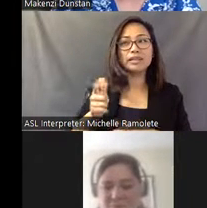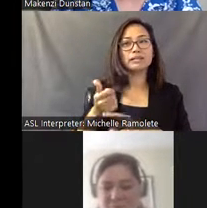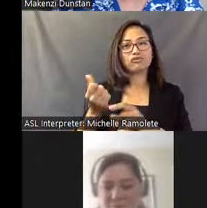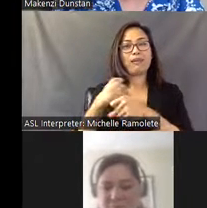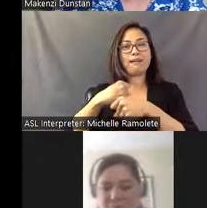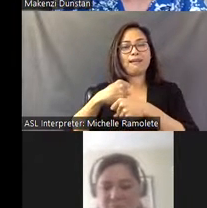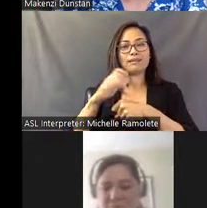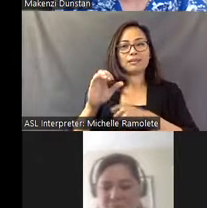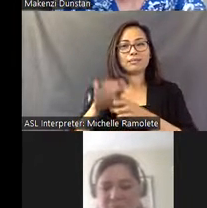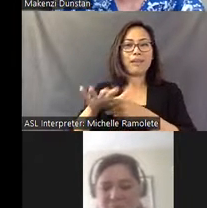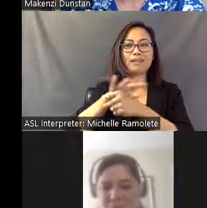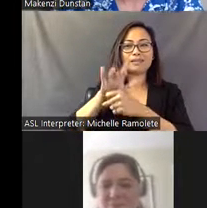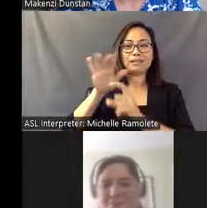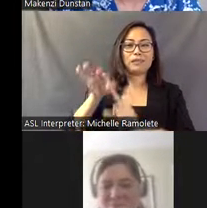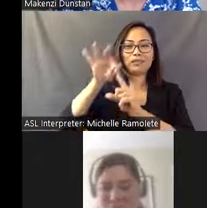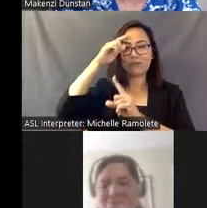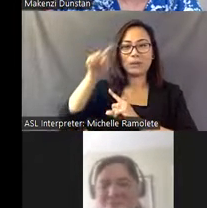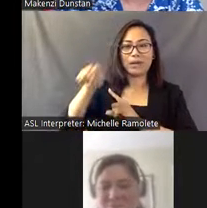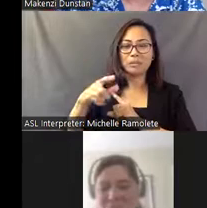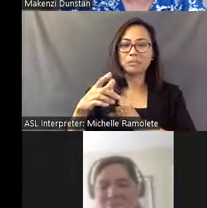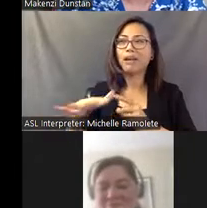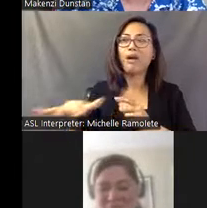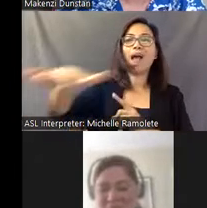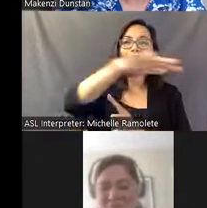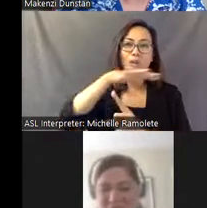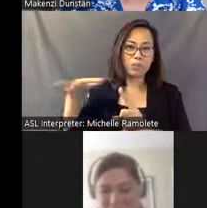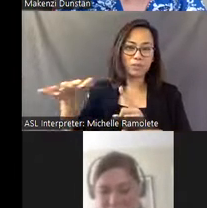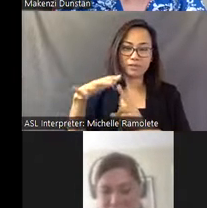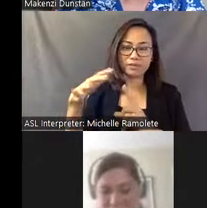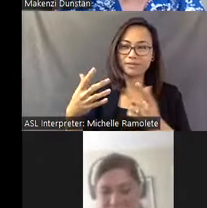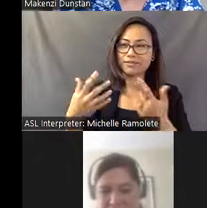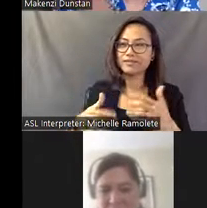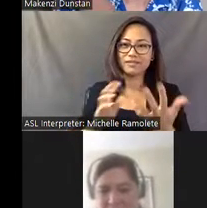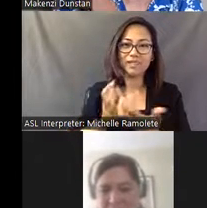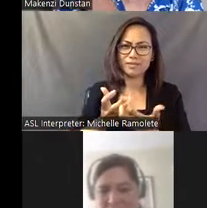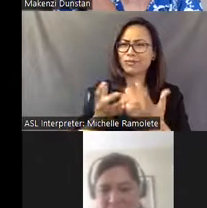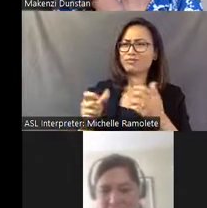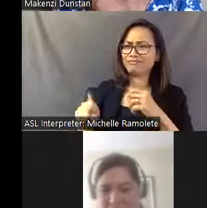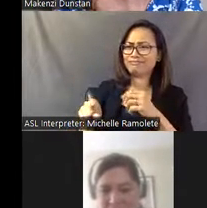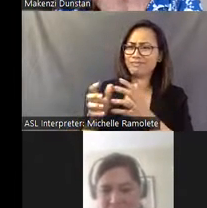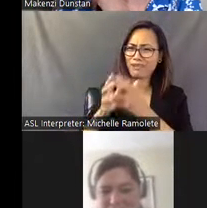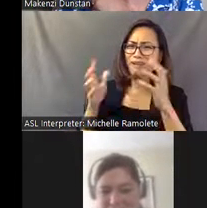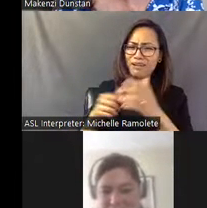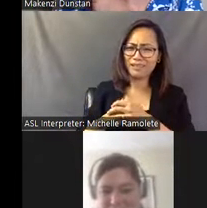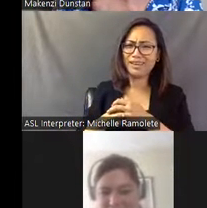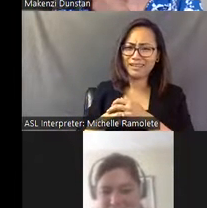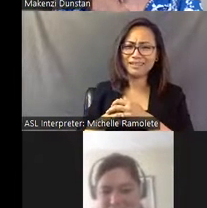and the myths around himself as well, which is really fascinating, and there are a ton of those. [Mike] Yeah.